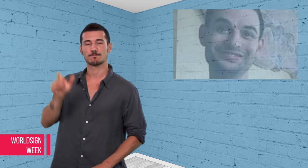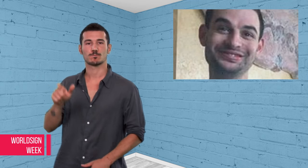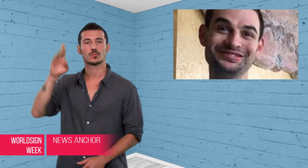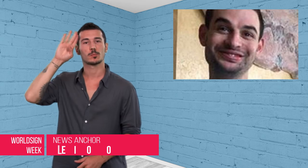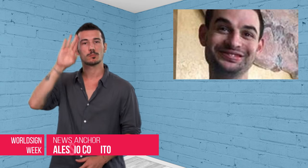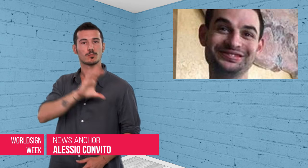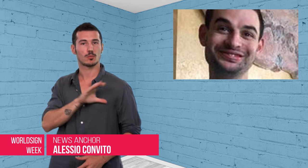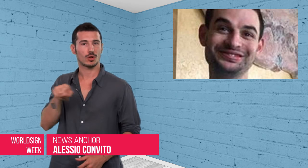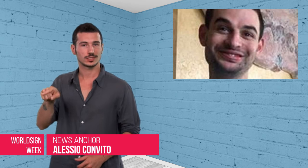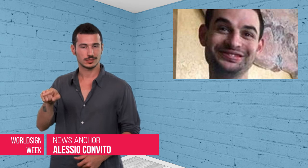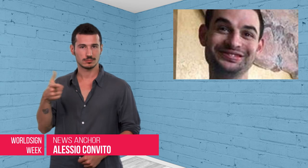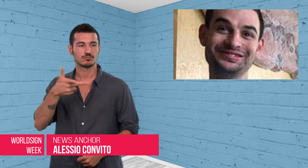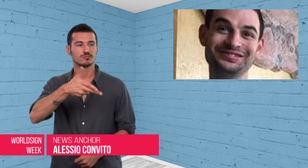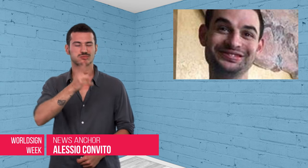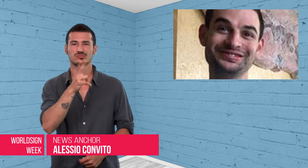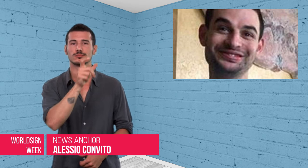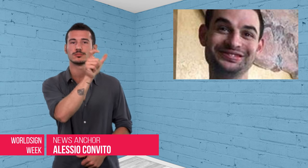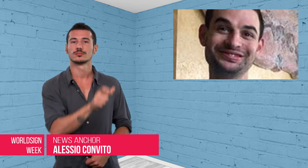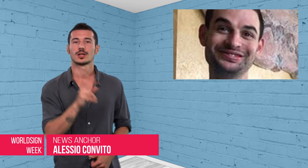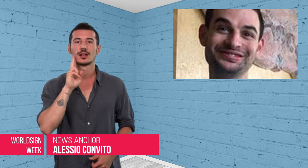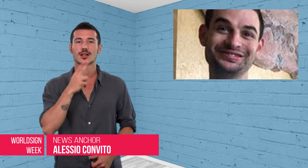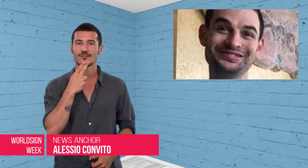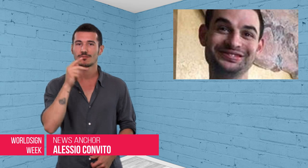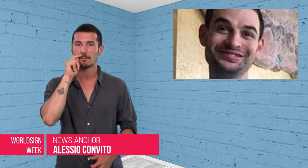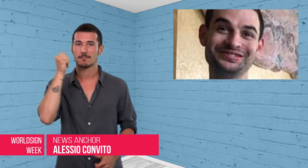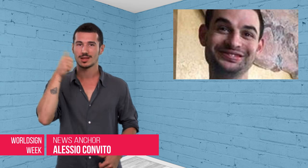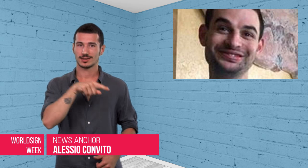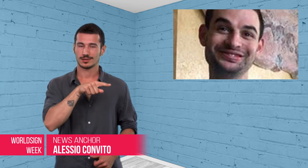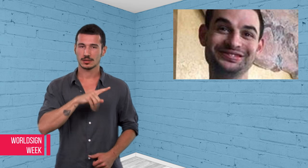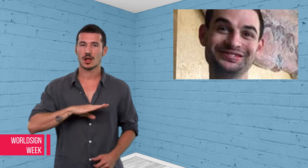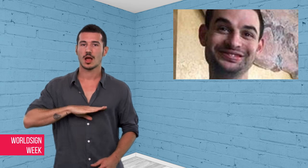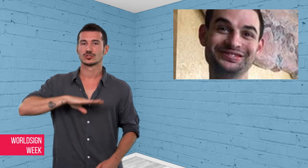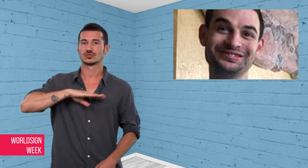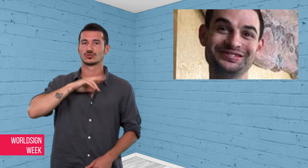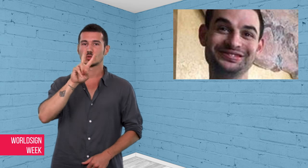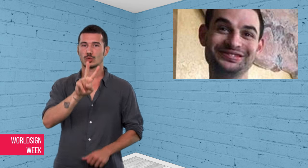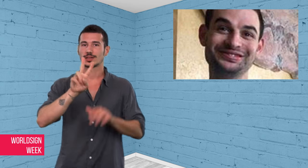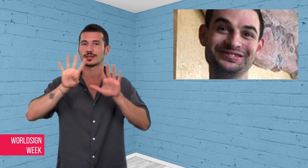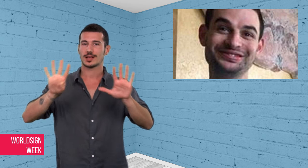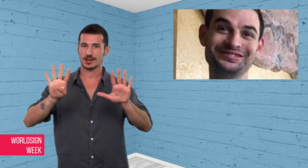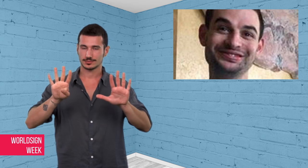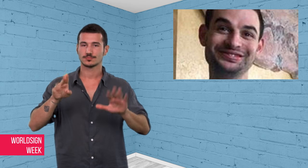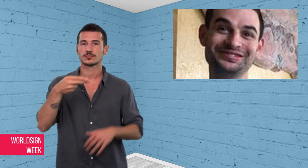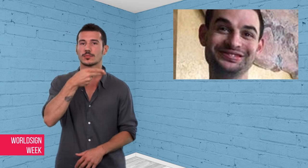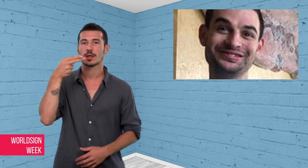Daniel Harris, a 29-year-old Deaf man was shot